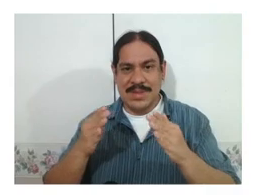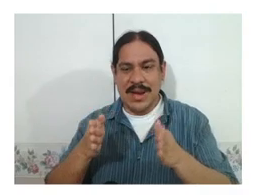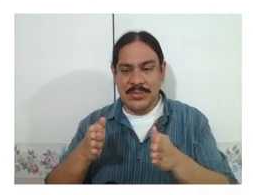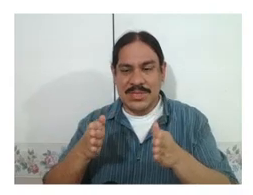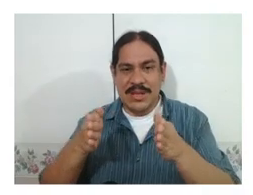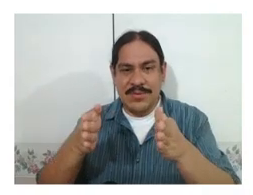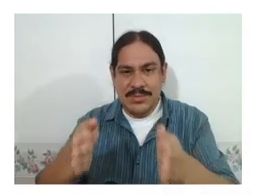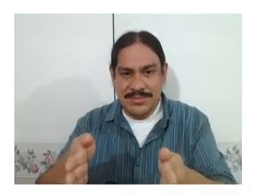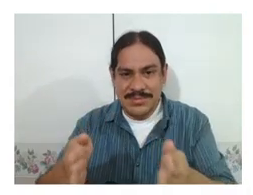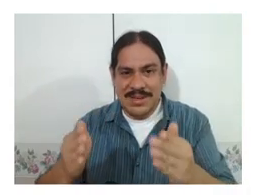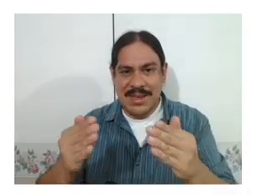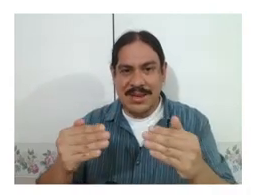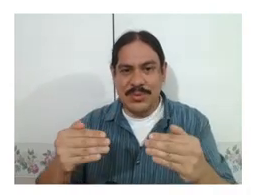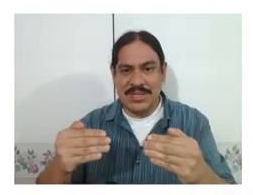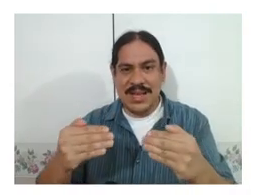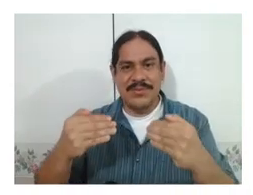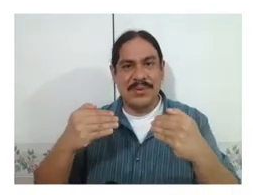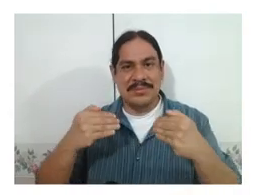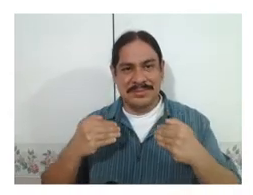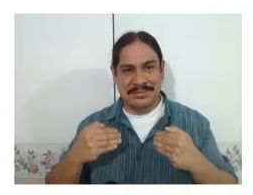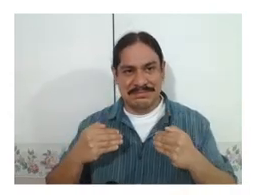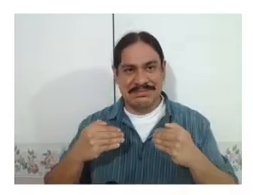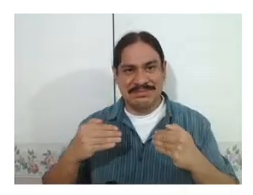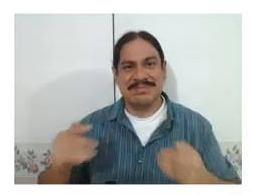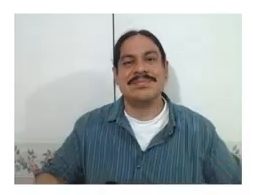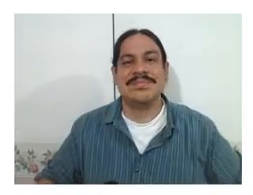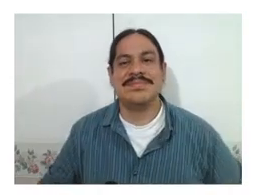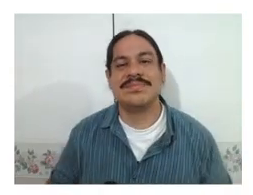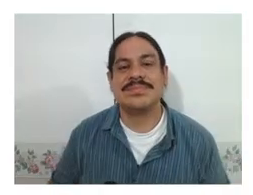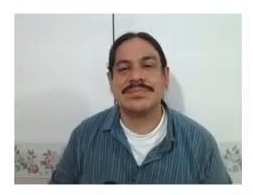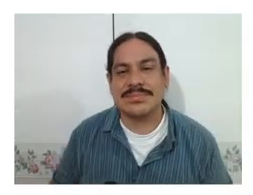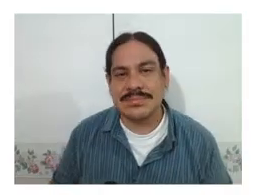outwards allophone, inwards allophone